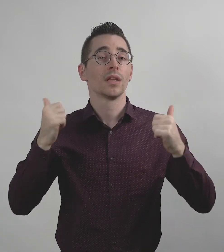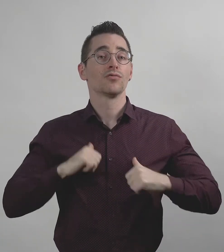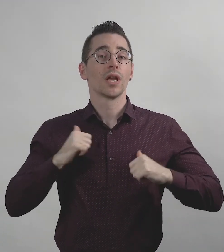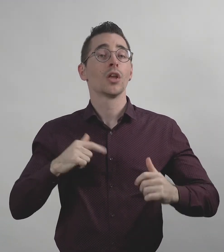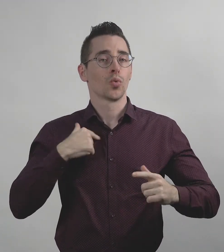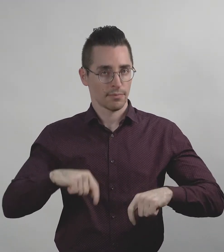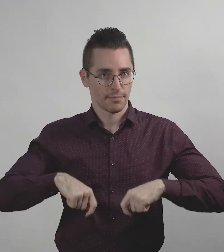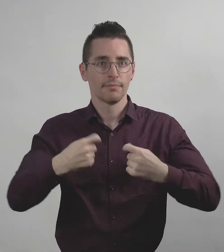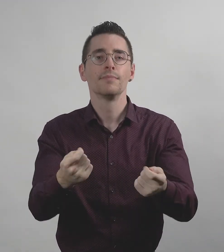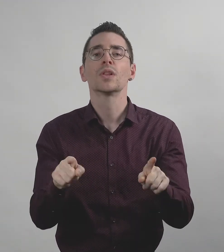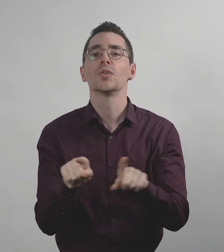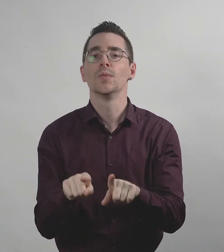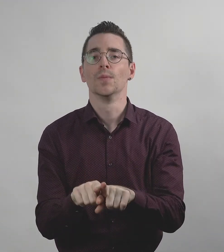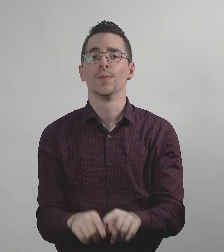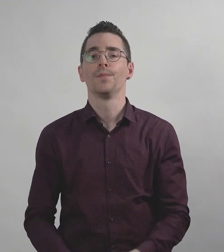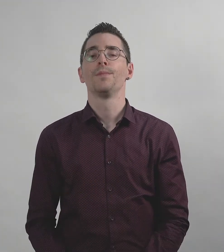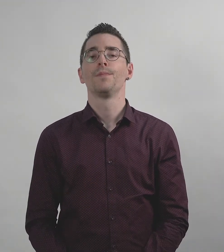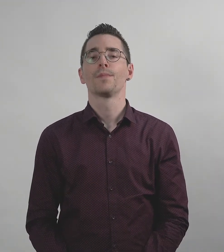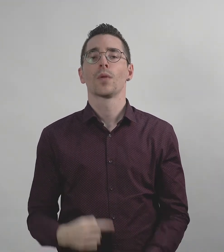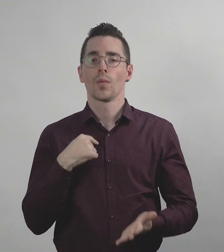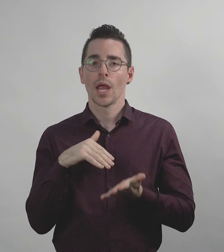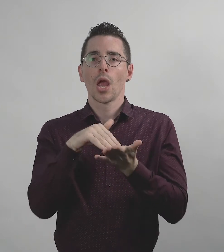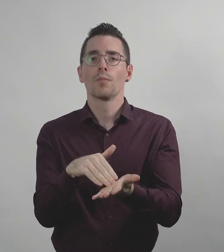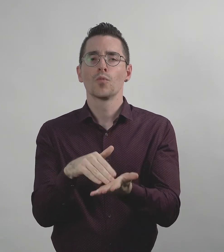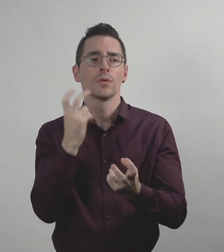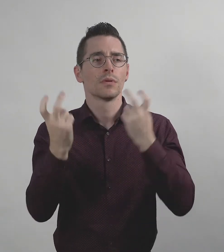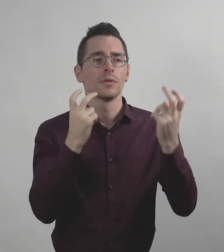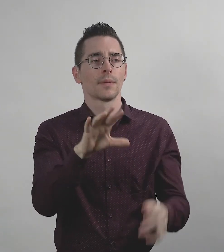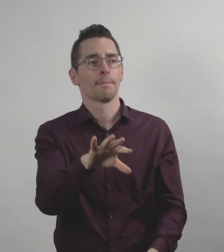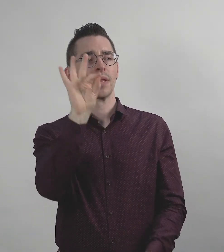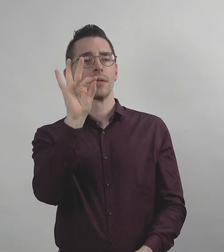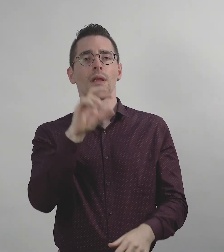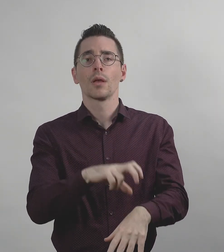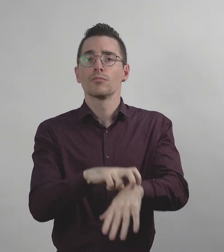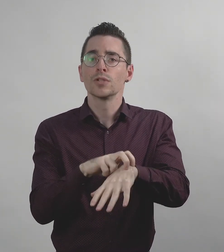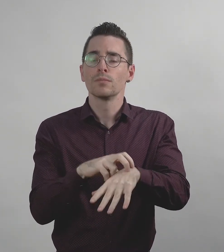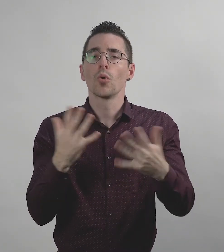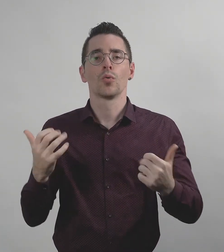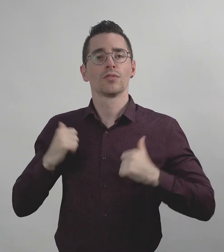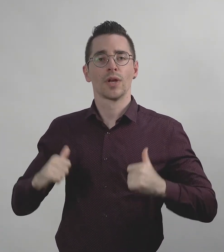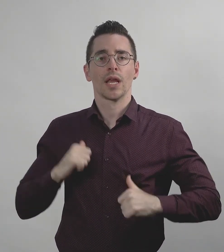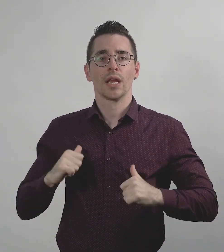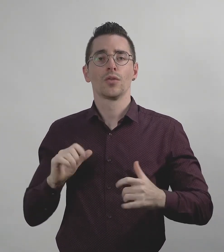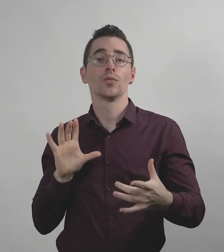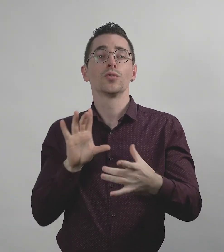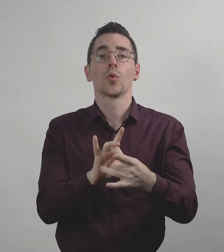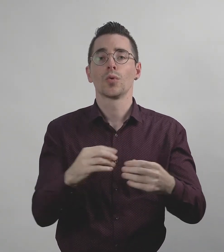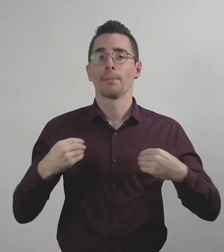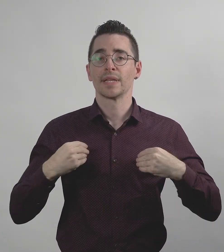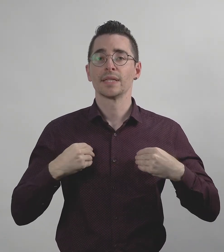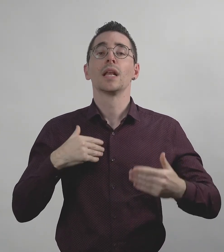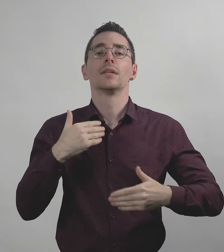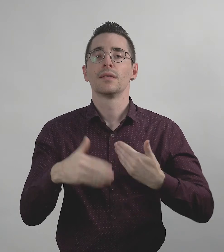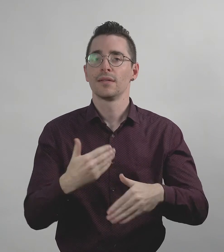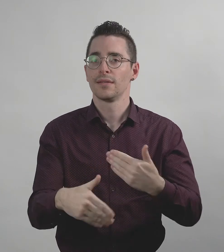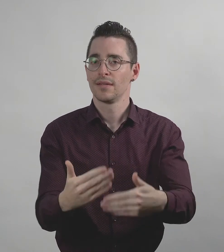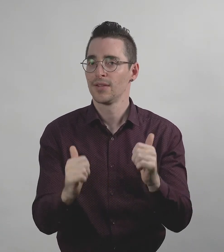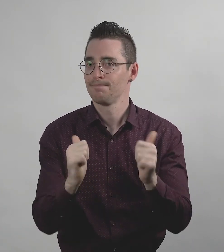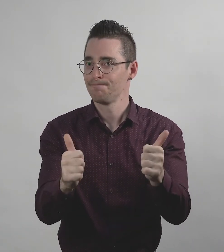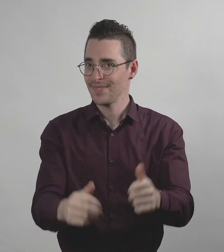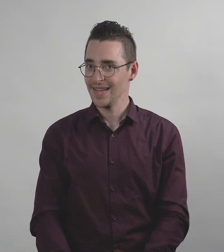We also provide Deaf Awareness Training and can help you pick apprentices for your business.